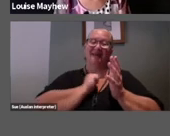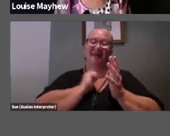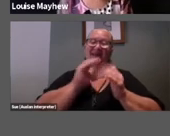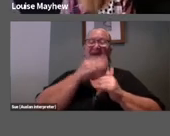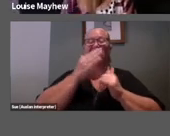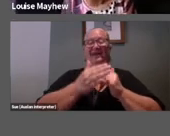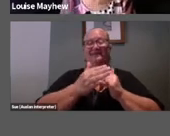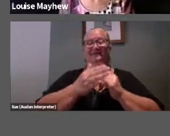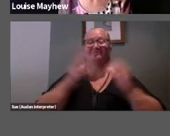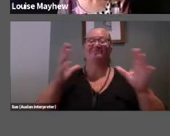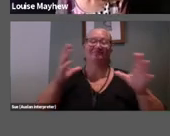talk this morning.